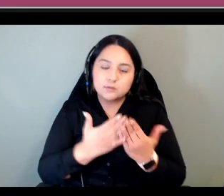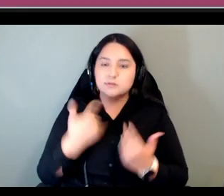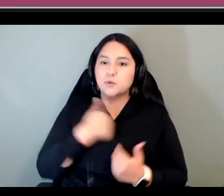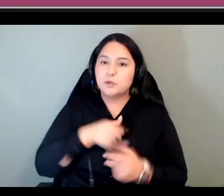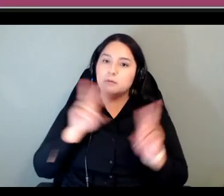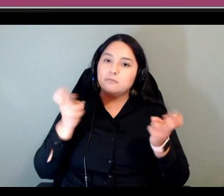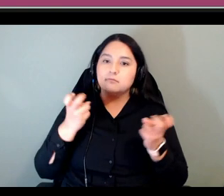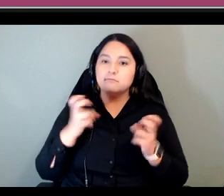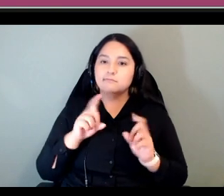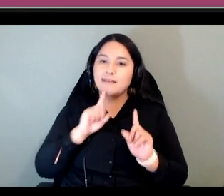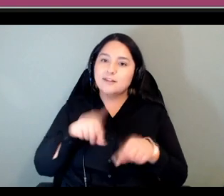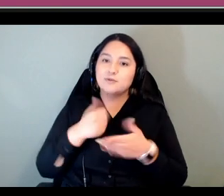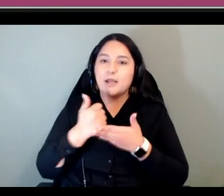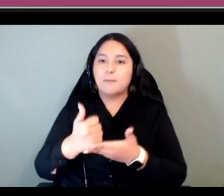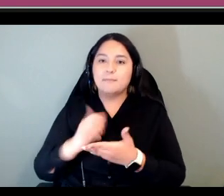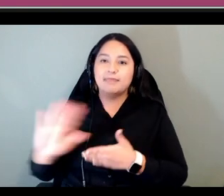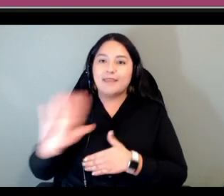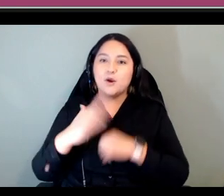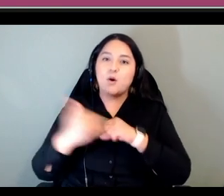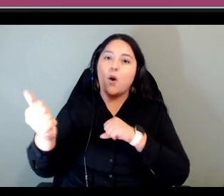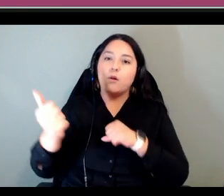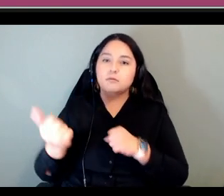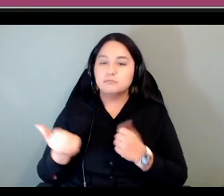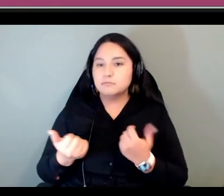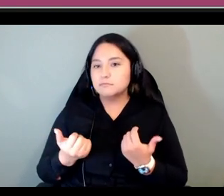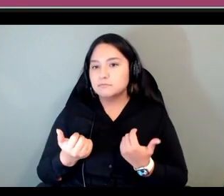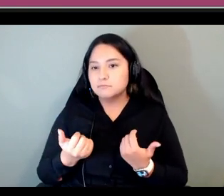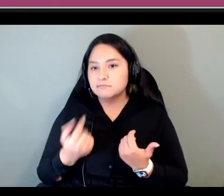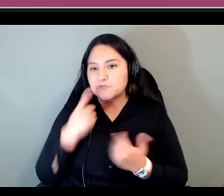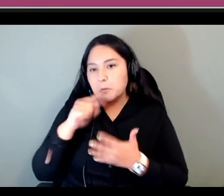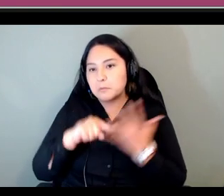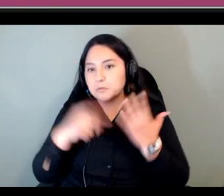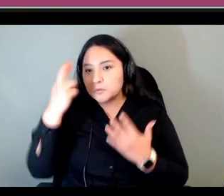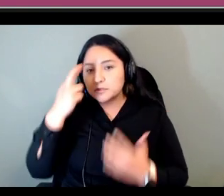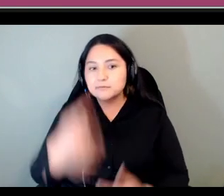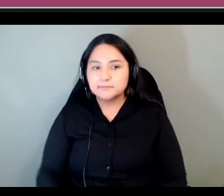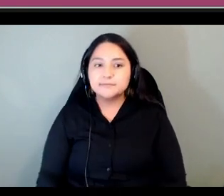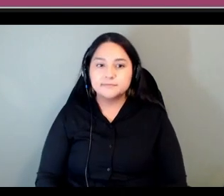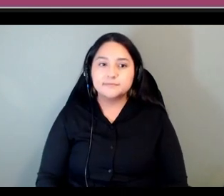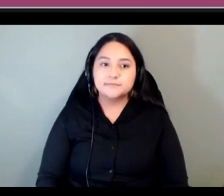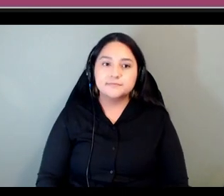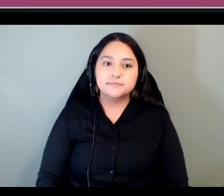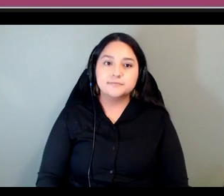call for these particular reasons